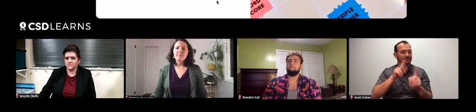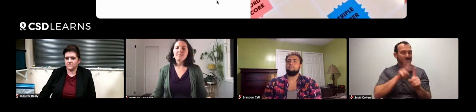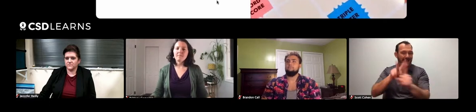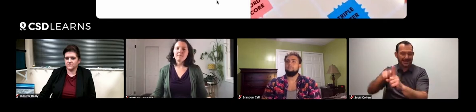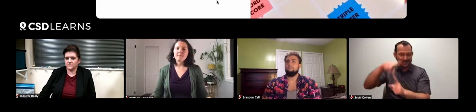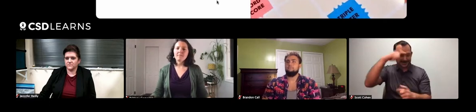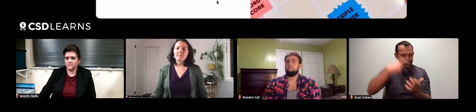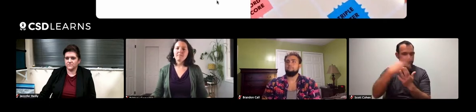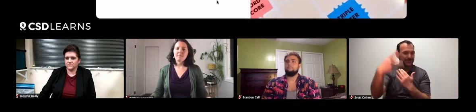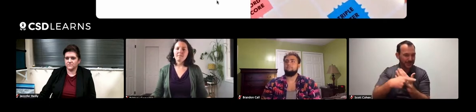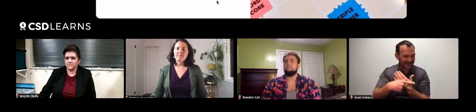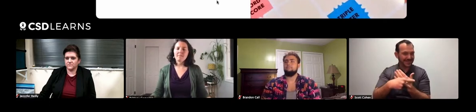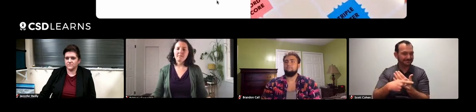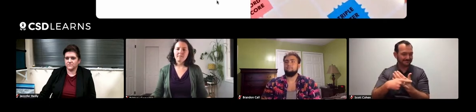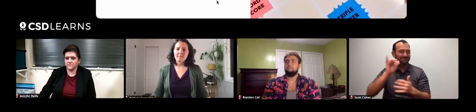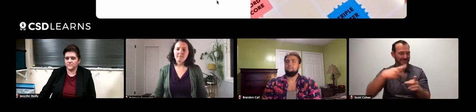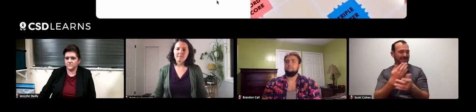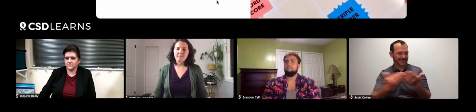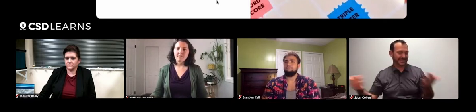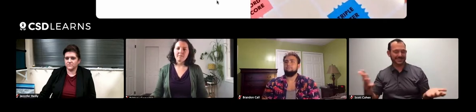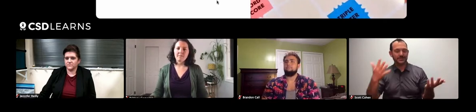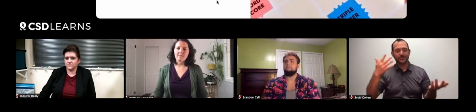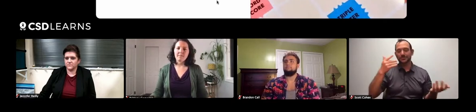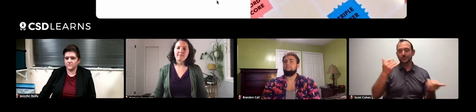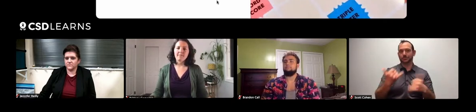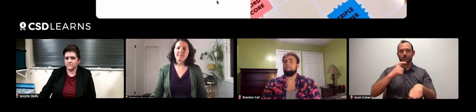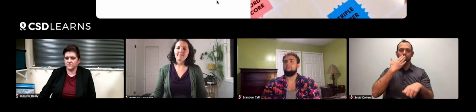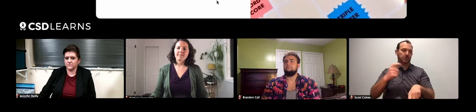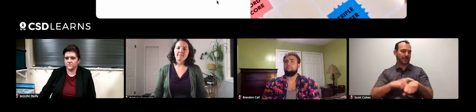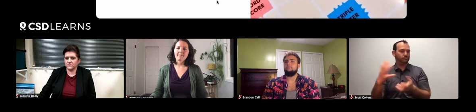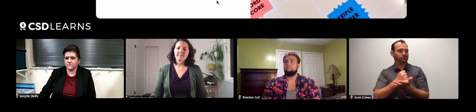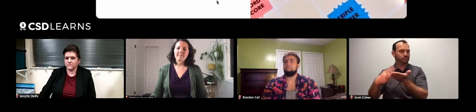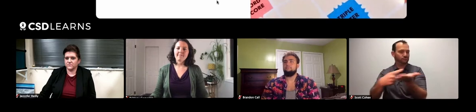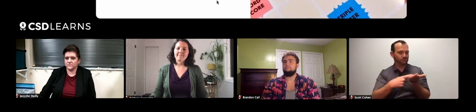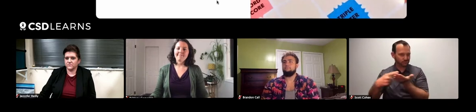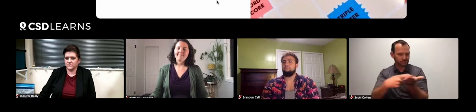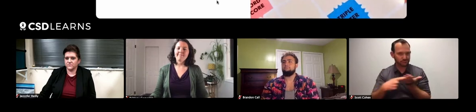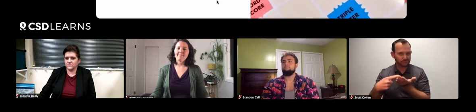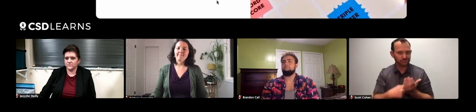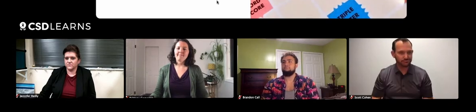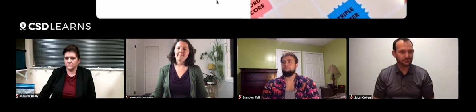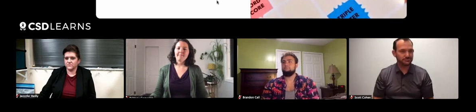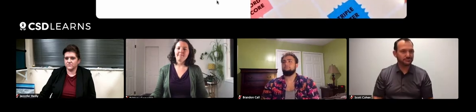Some people start applying for summer programs and getting involved in that. It's a good time to have this discussion.